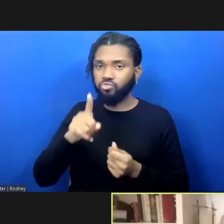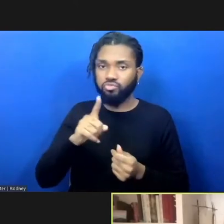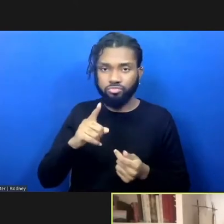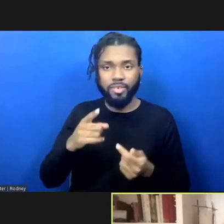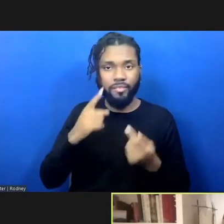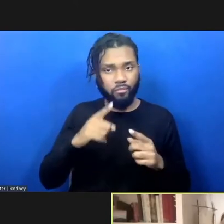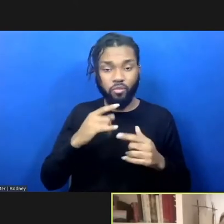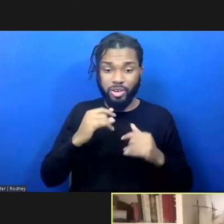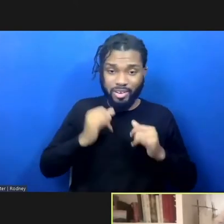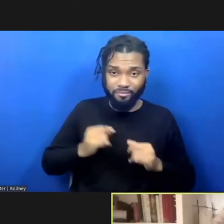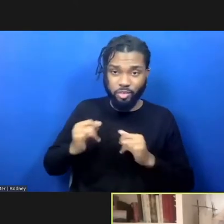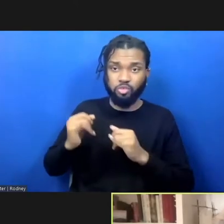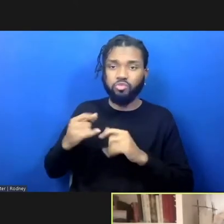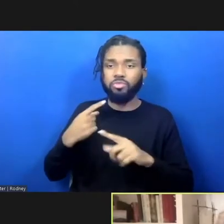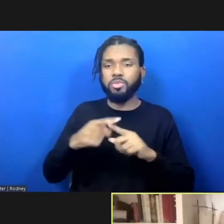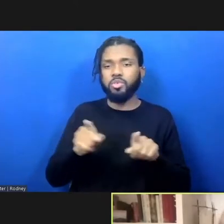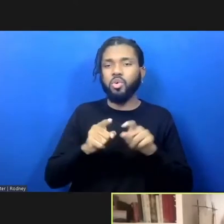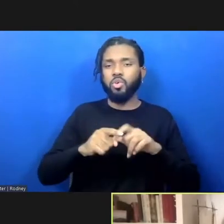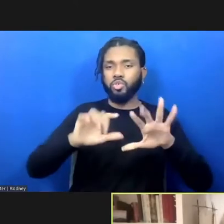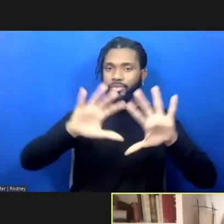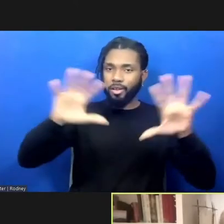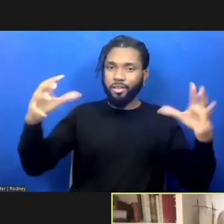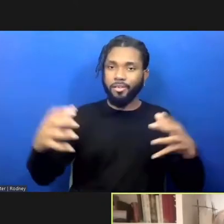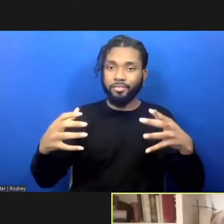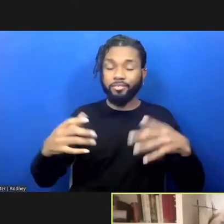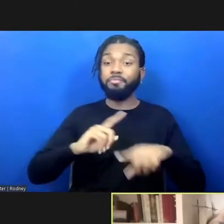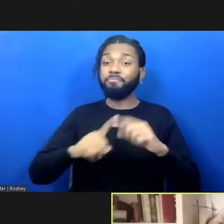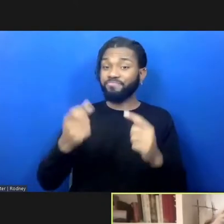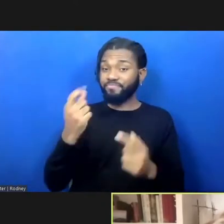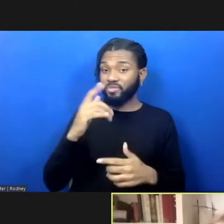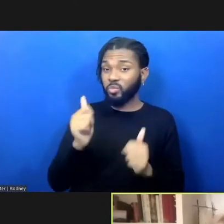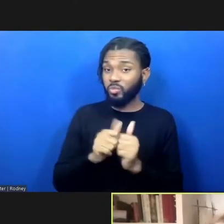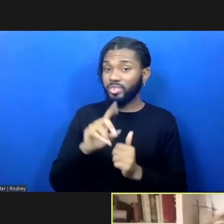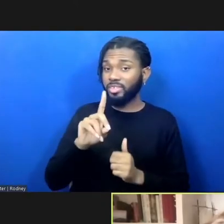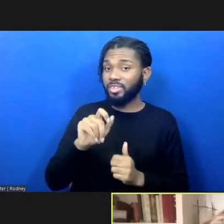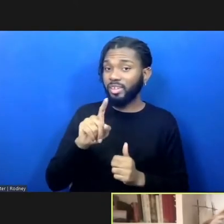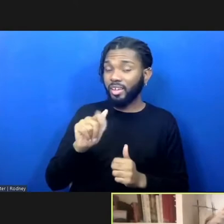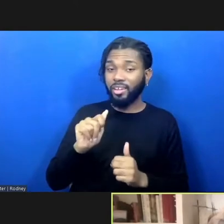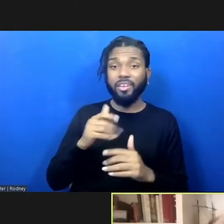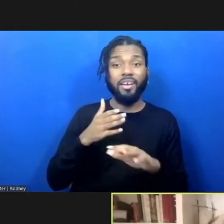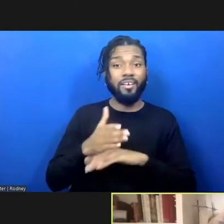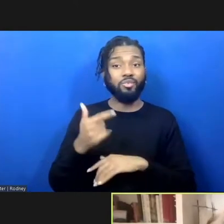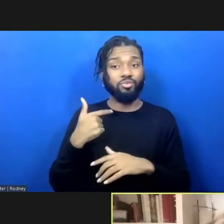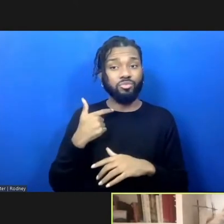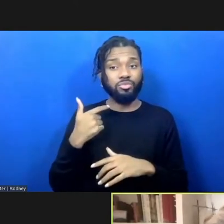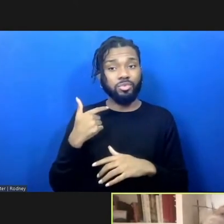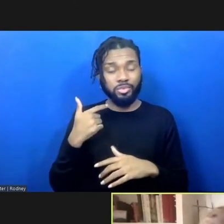And so in terms of data, what we know is that after helping communities across